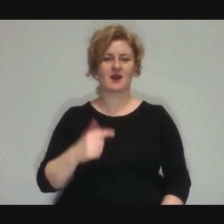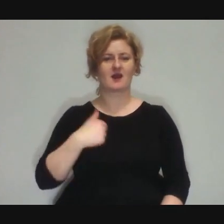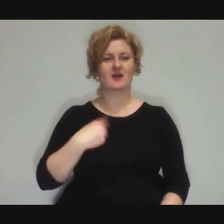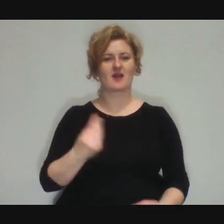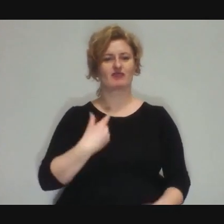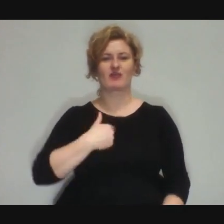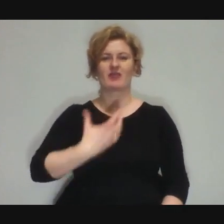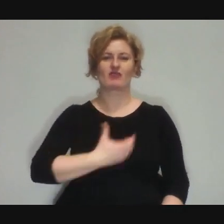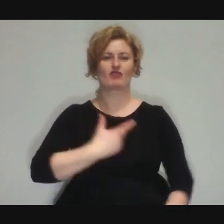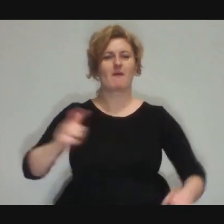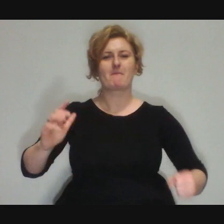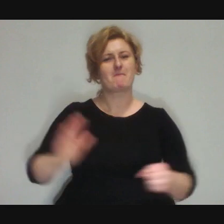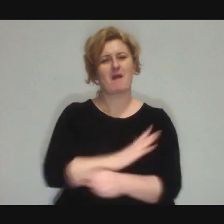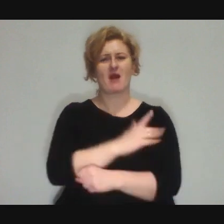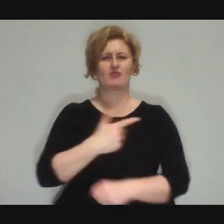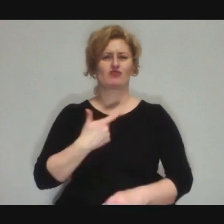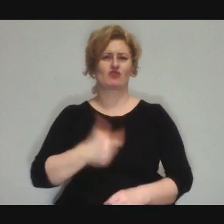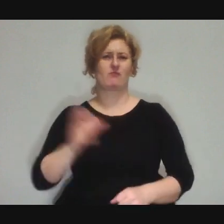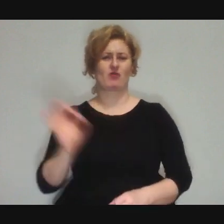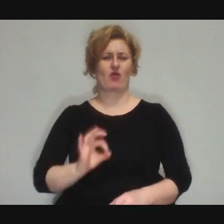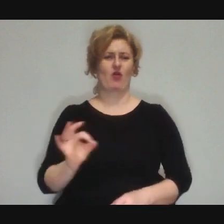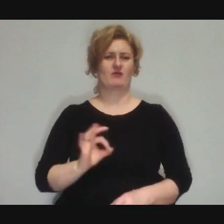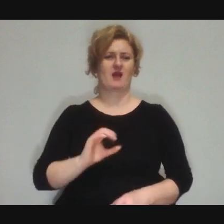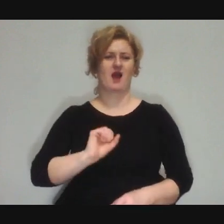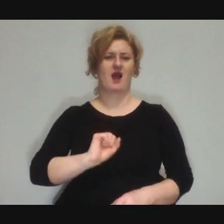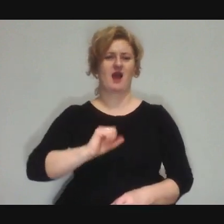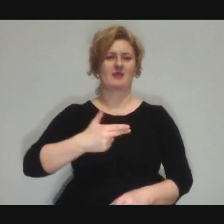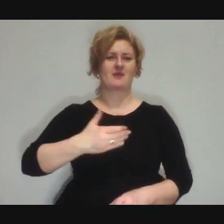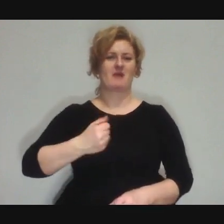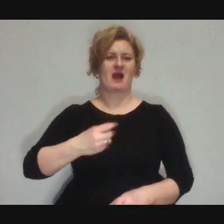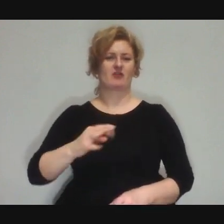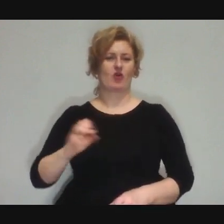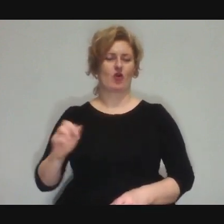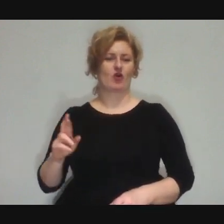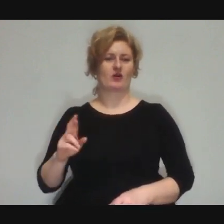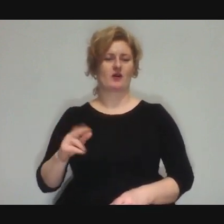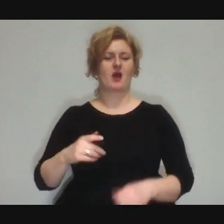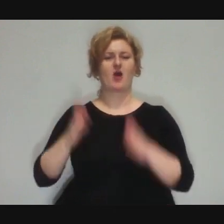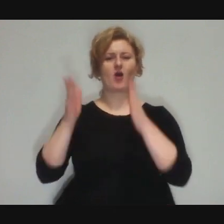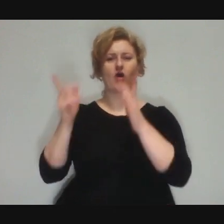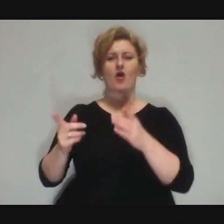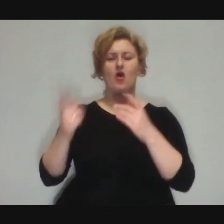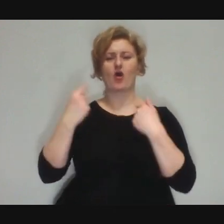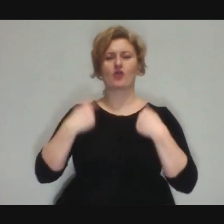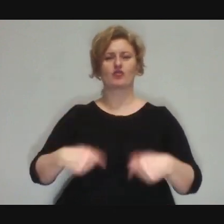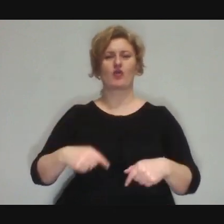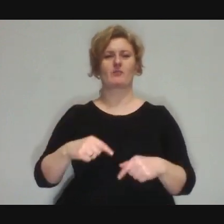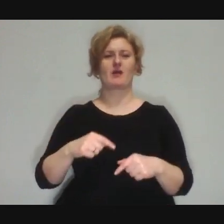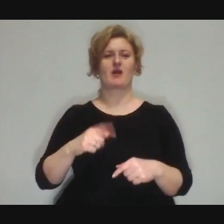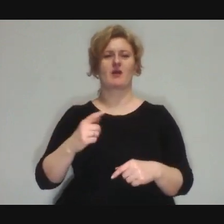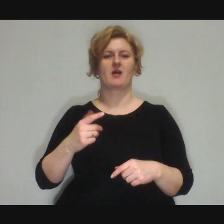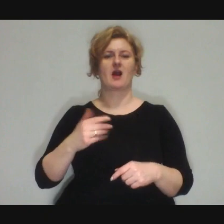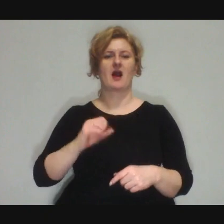Because a full-blown animator is someone who goes somewhere and starts an activity.